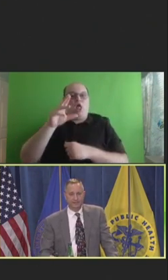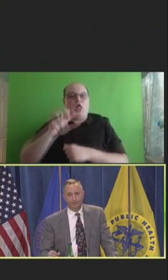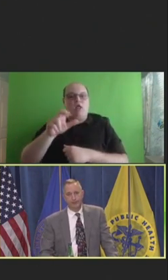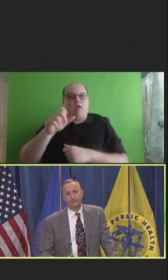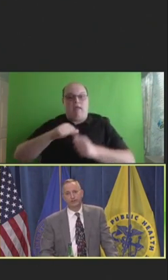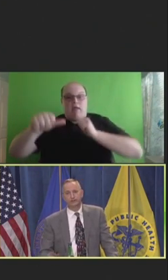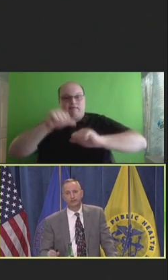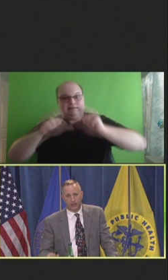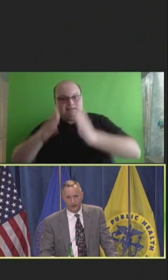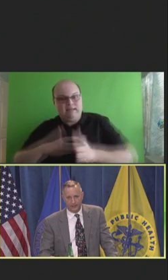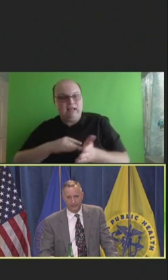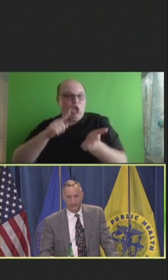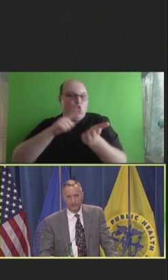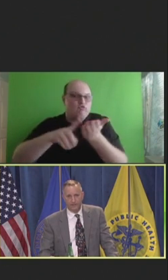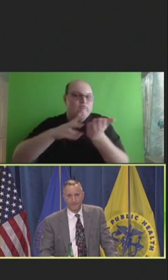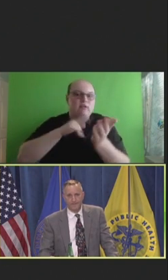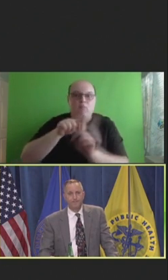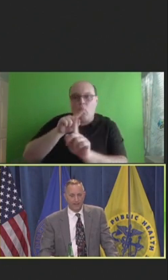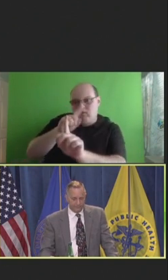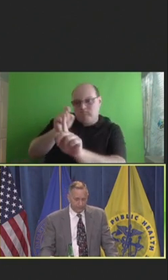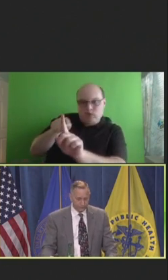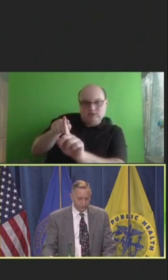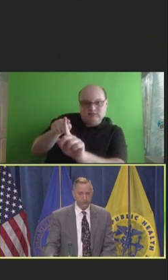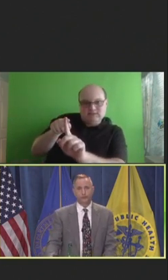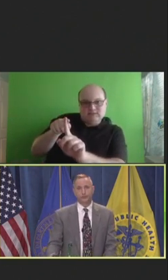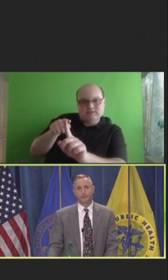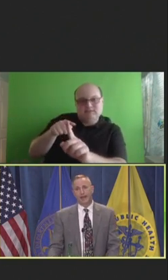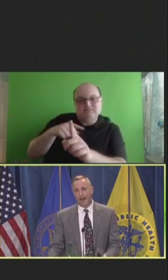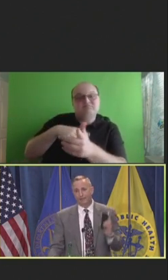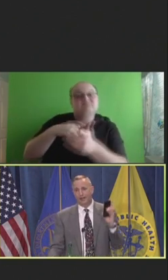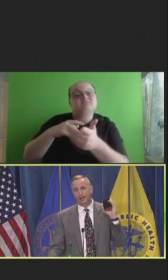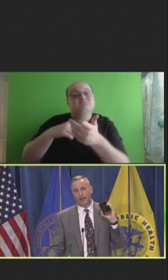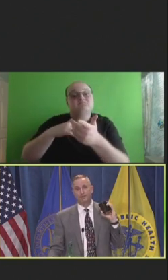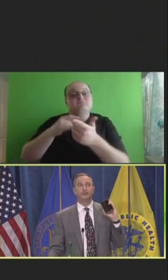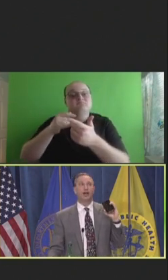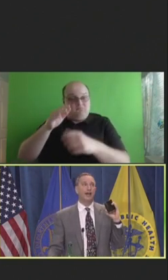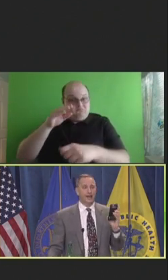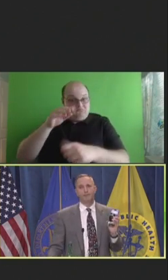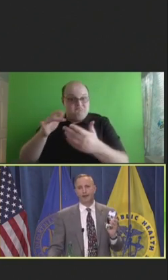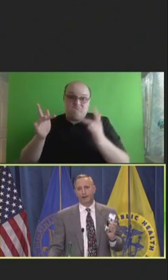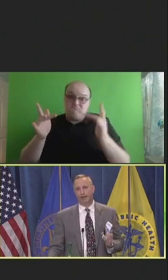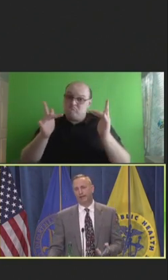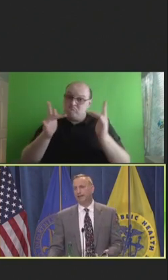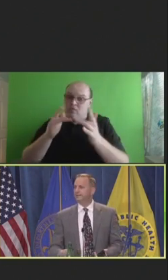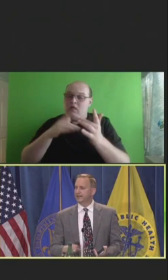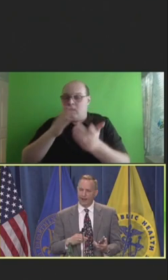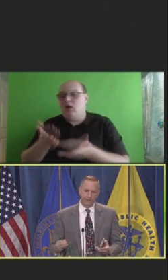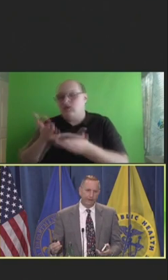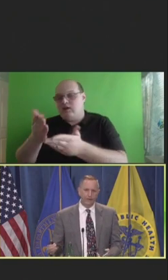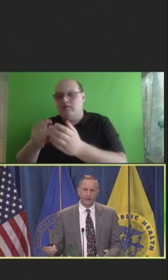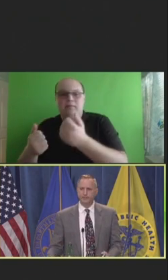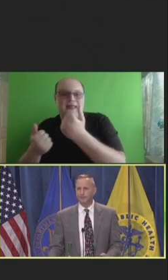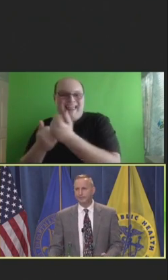and researchers targets. If you choose to be an advocate online, which I am recommending. And is everybody going to do it?